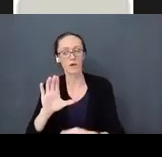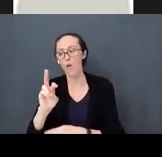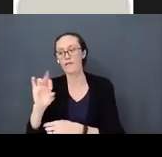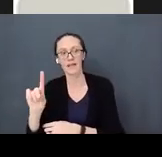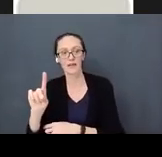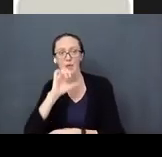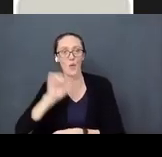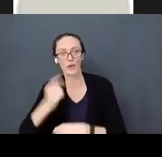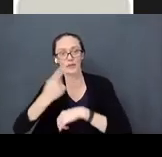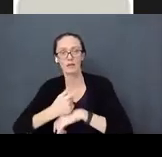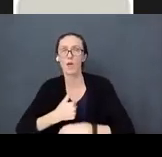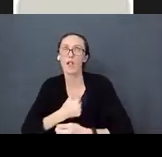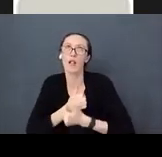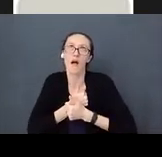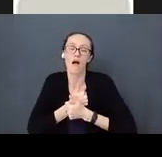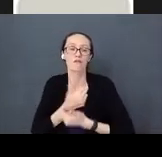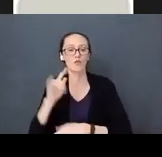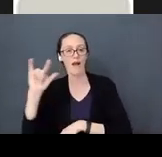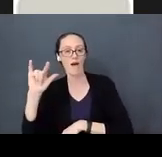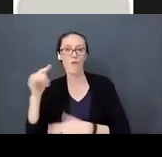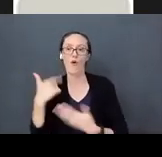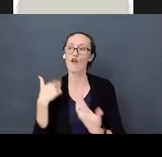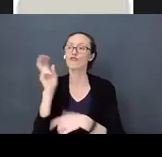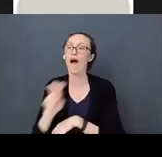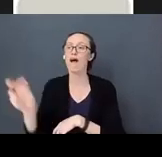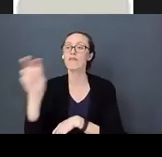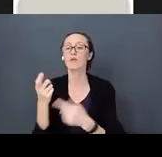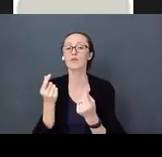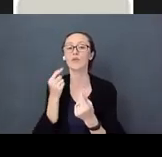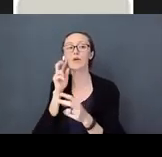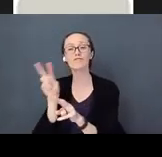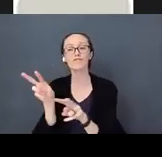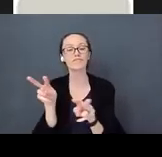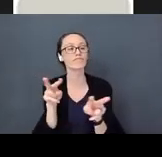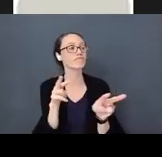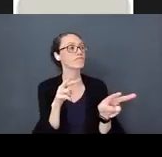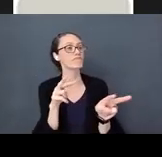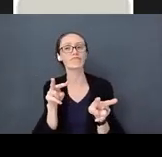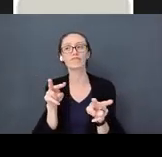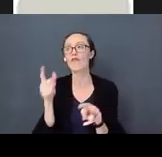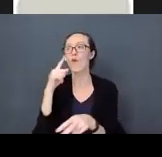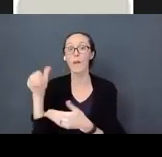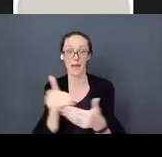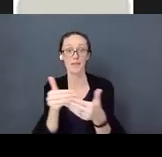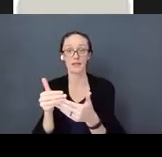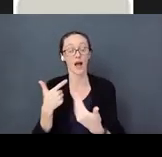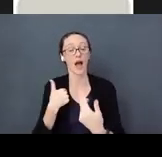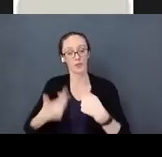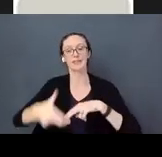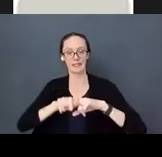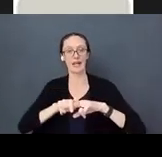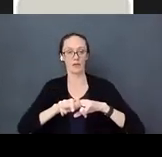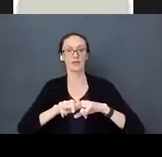the airport, and I watch for babies. I would sit down at the airport behind a family that